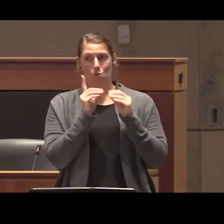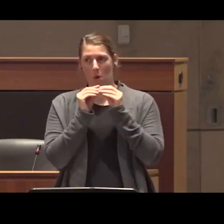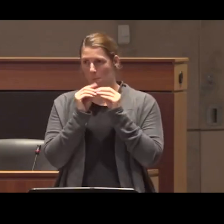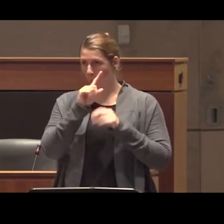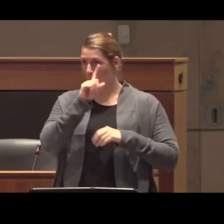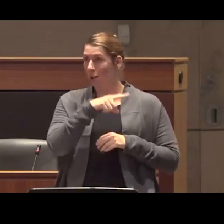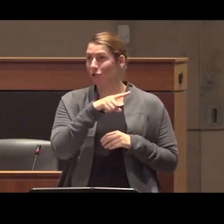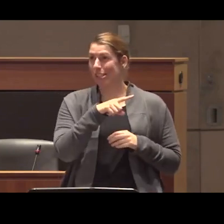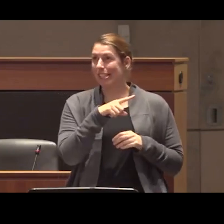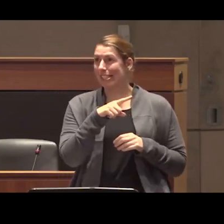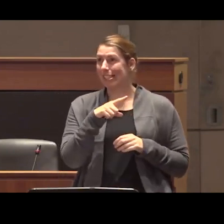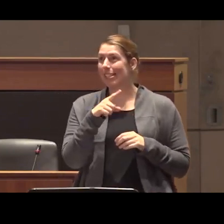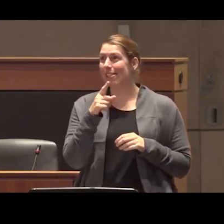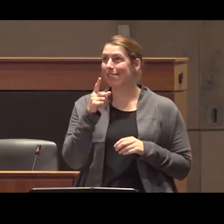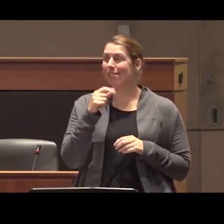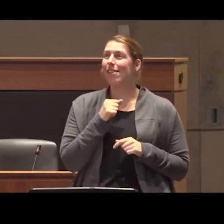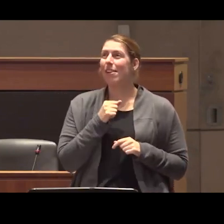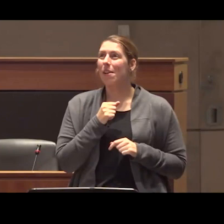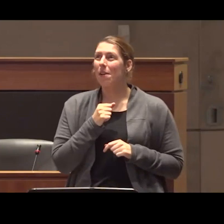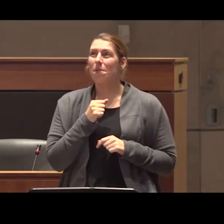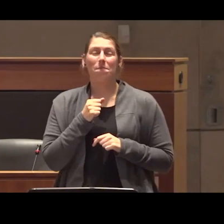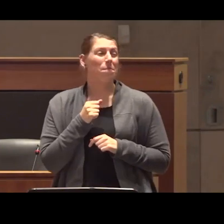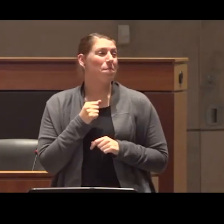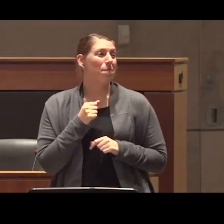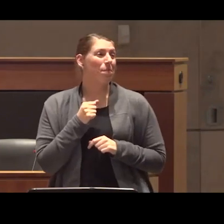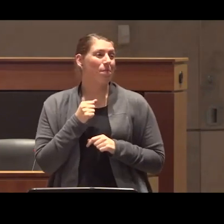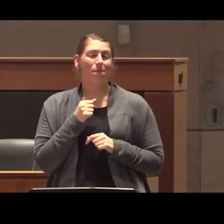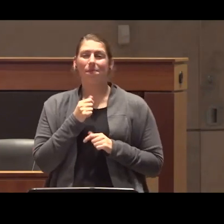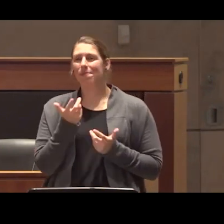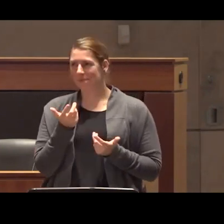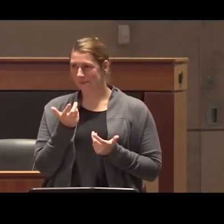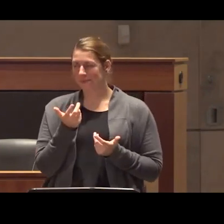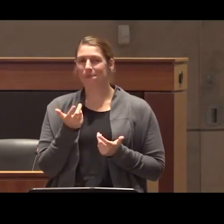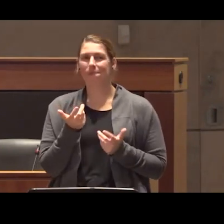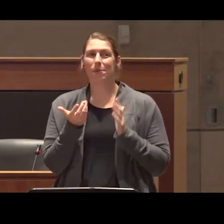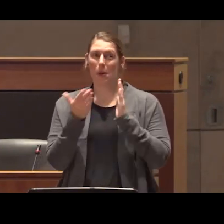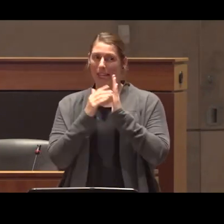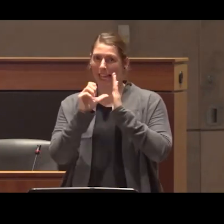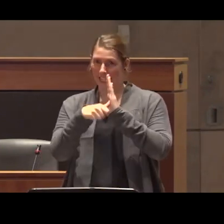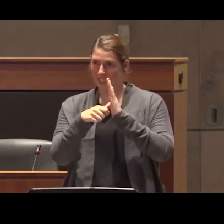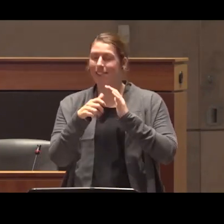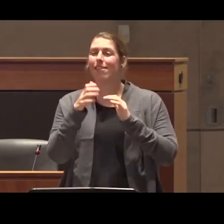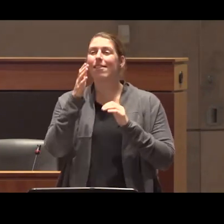from from the the panel so uh but we are as I've said before uh we are going to continue to have a